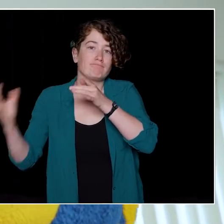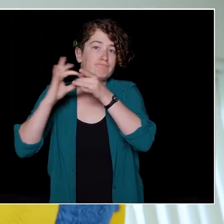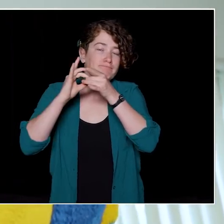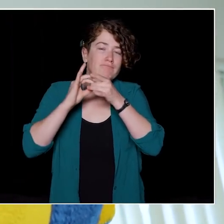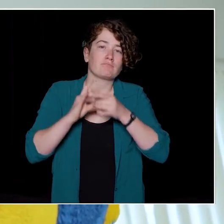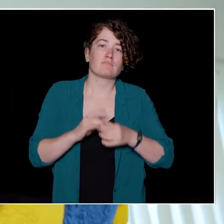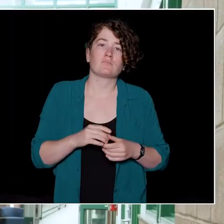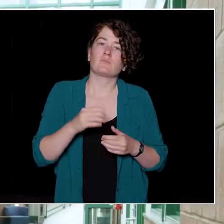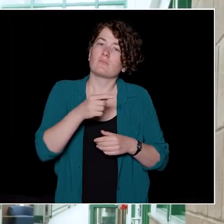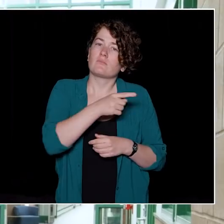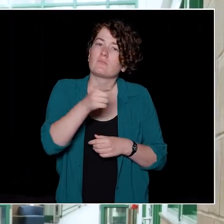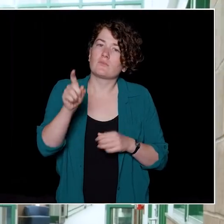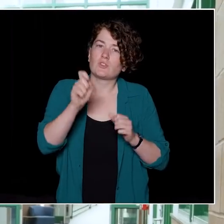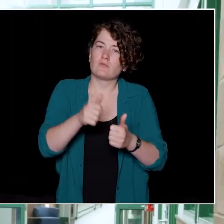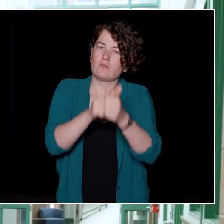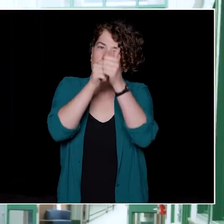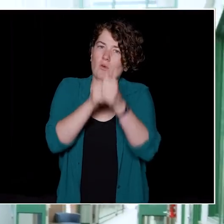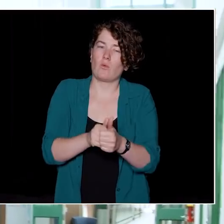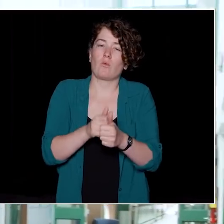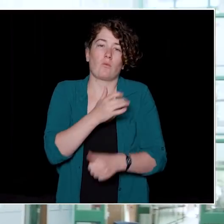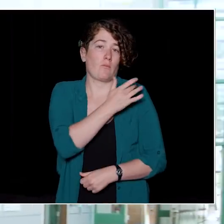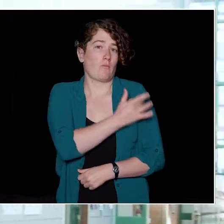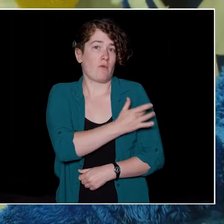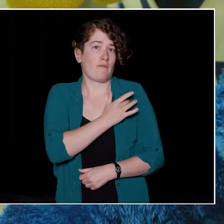by the public health advice of your province,